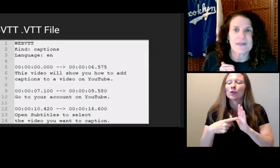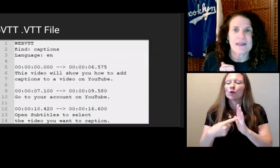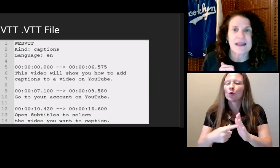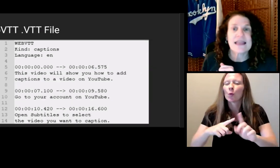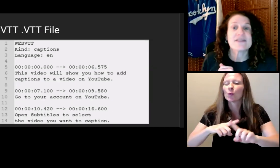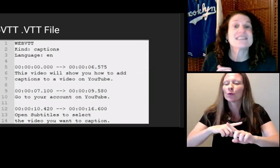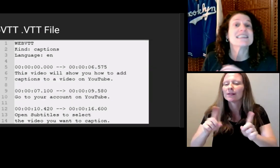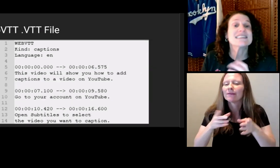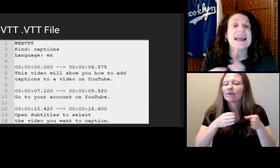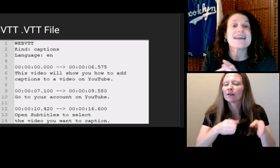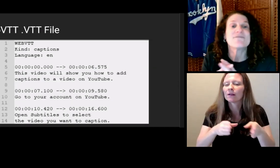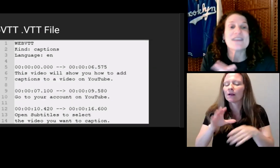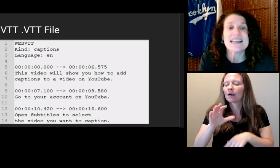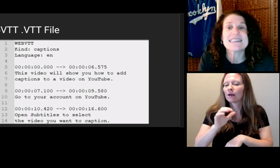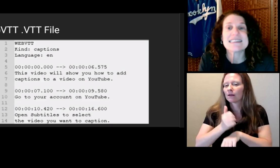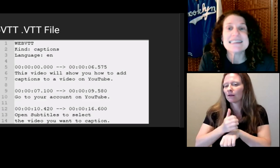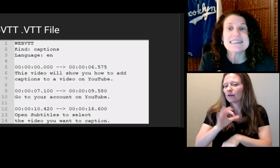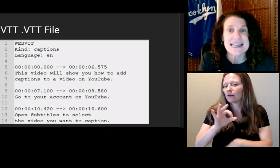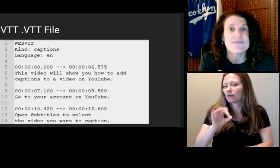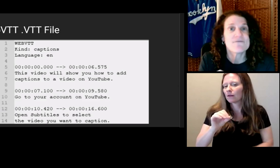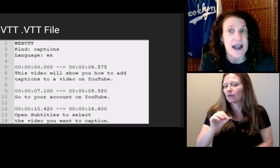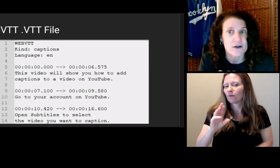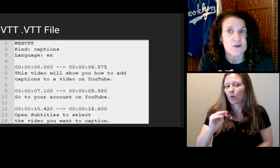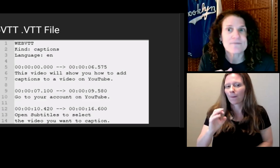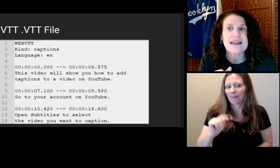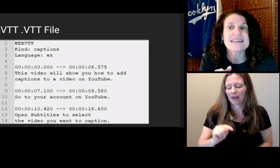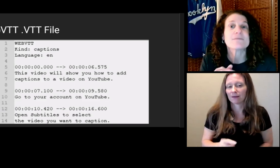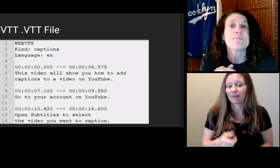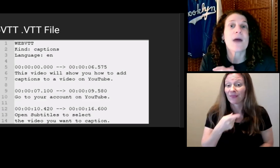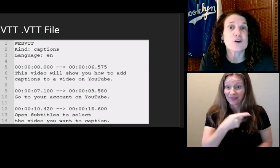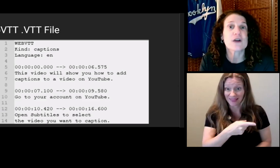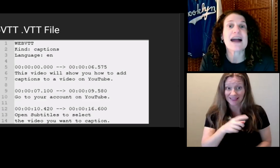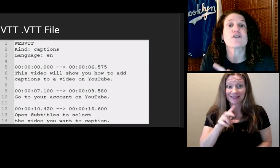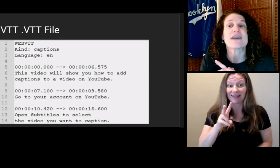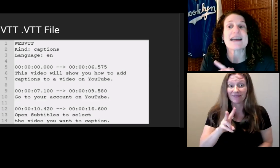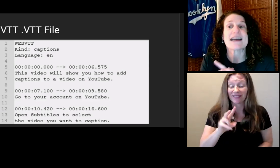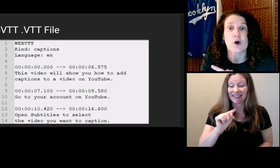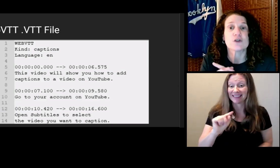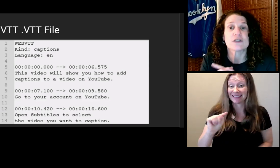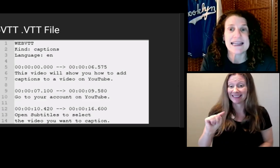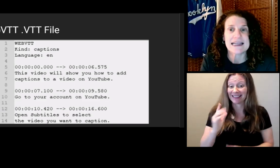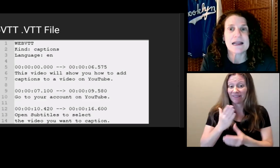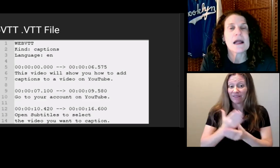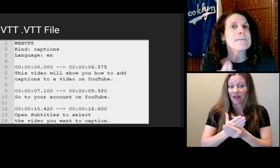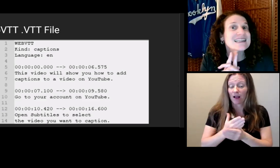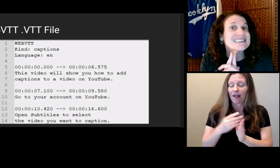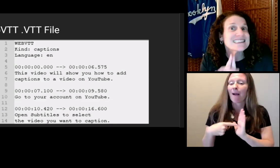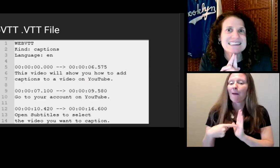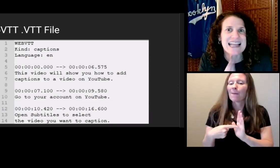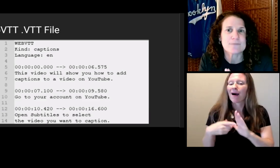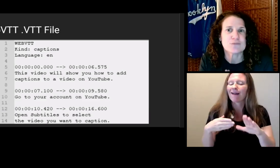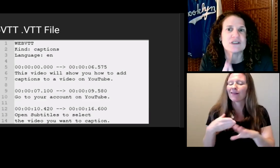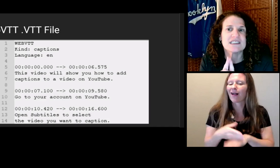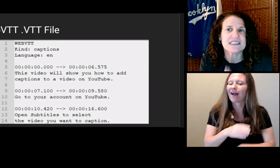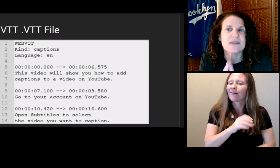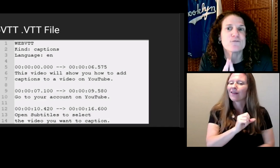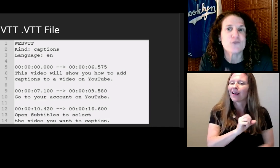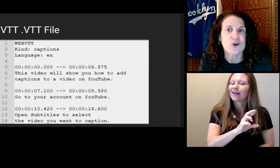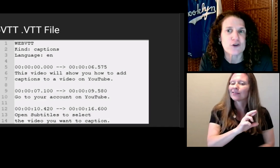It's a VTT file. It's modeled after the SRT, but it takes captions a step further, by allowing you to format